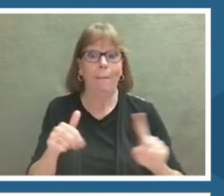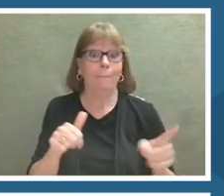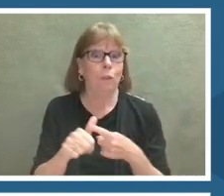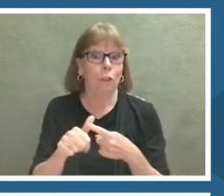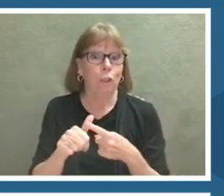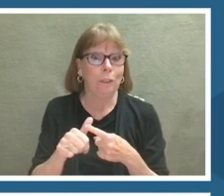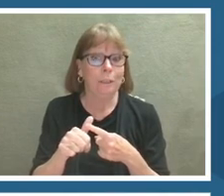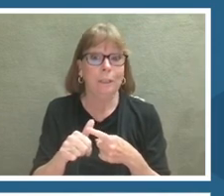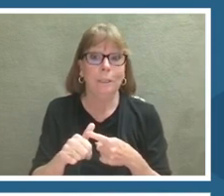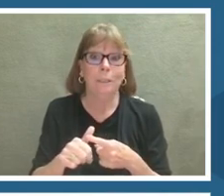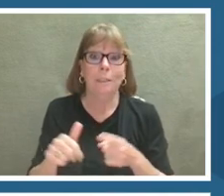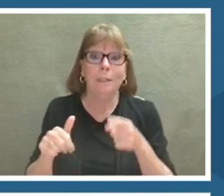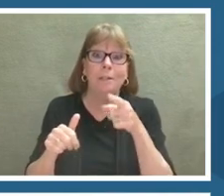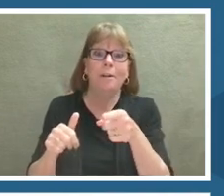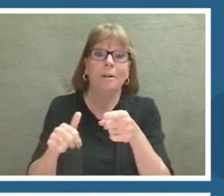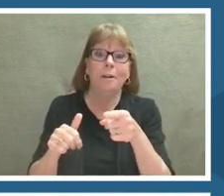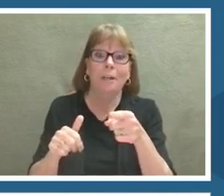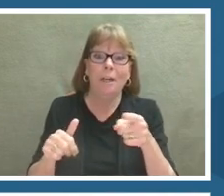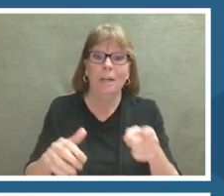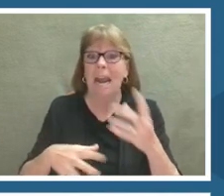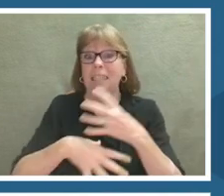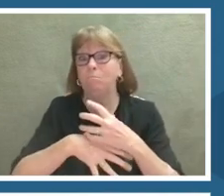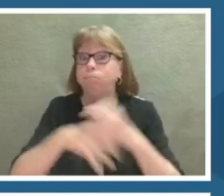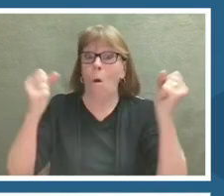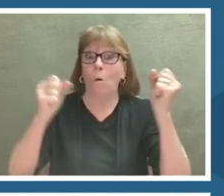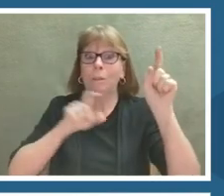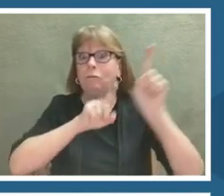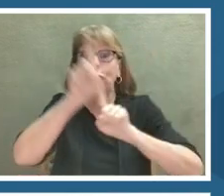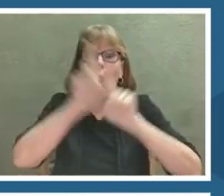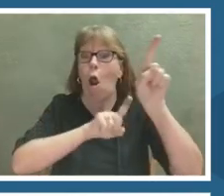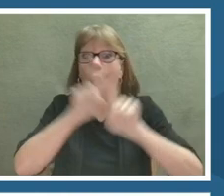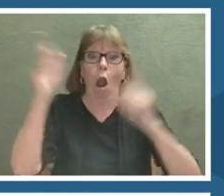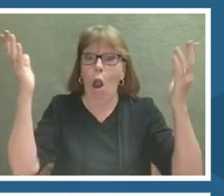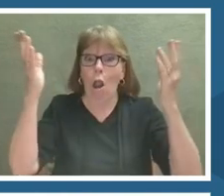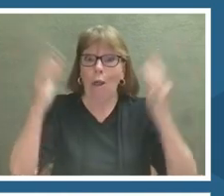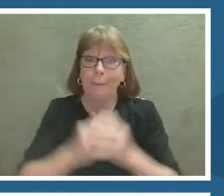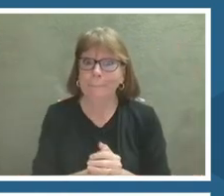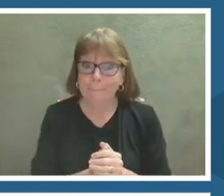Journey through unexploded star.